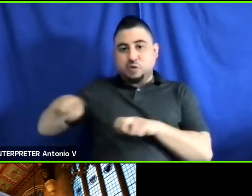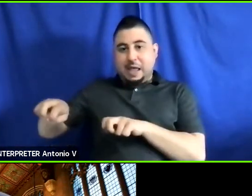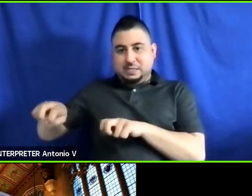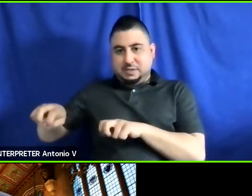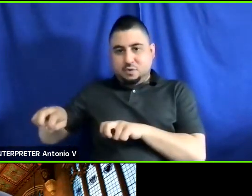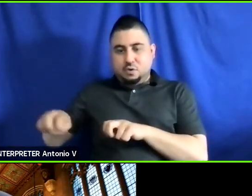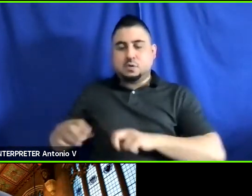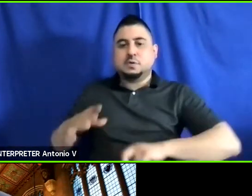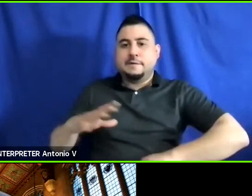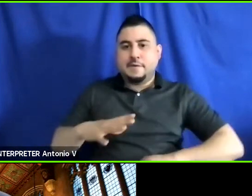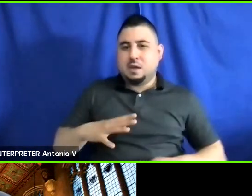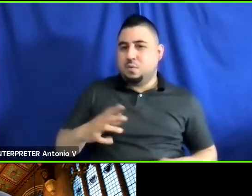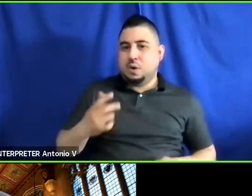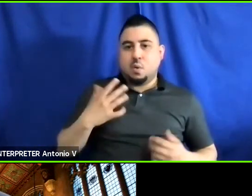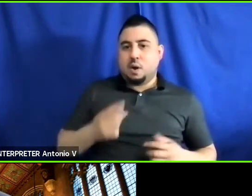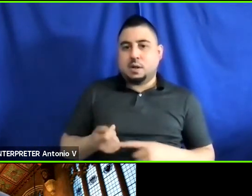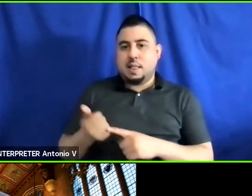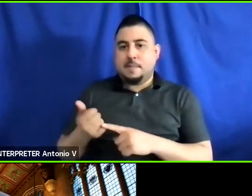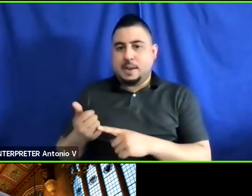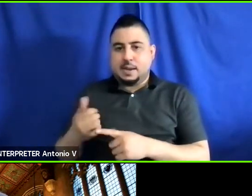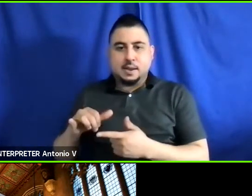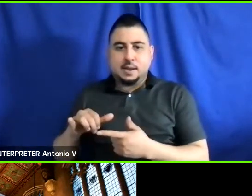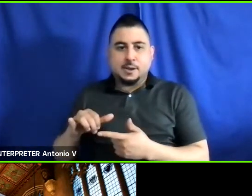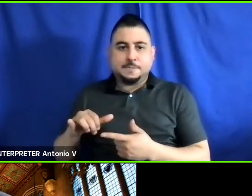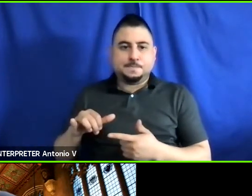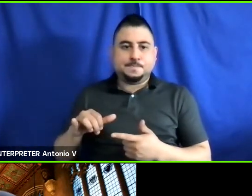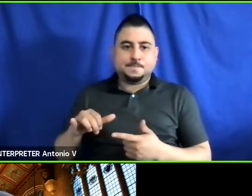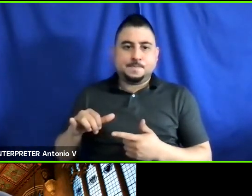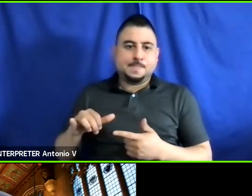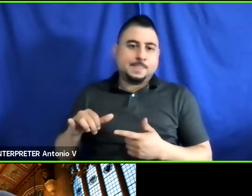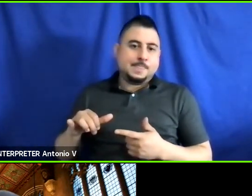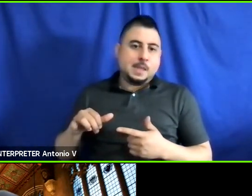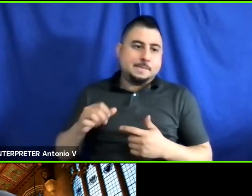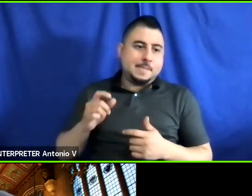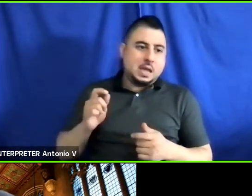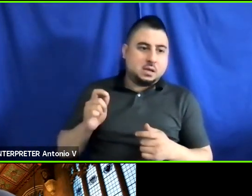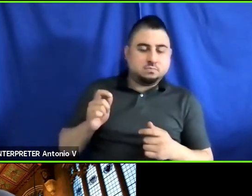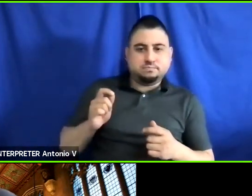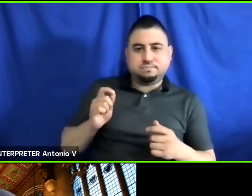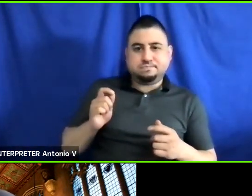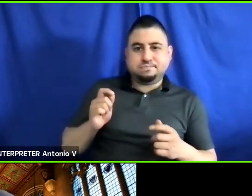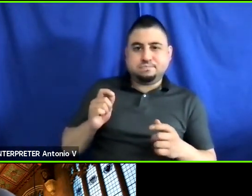And so we don’t want to try to make very robust armrests that serve another purpose.